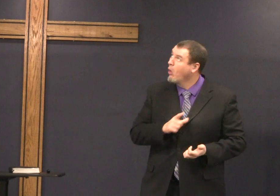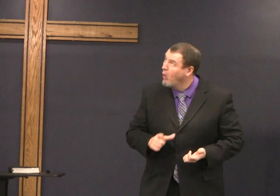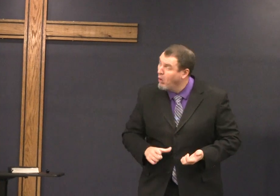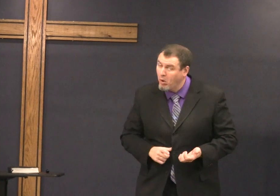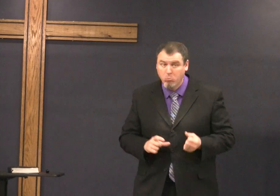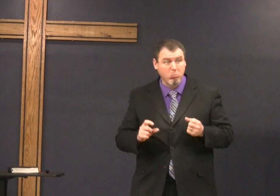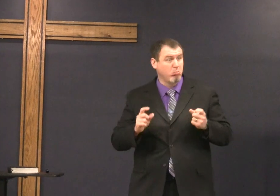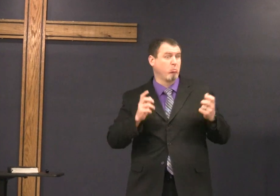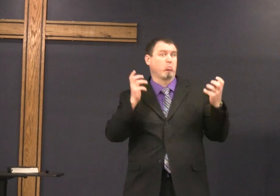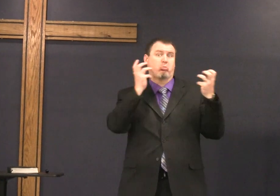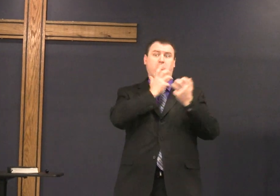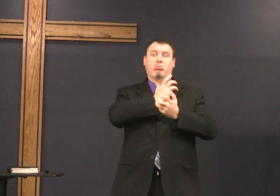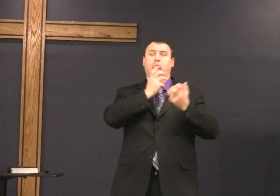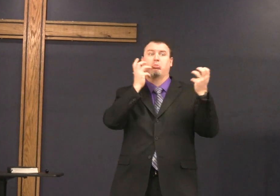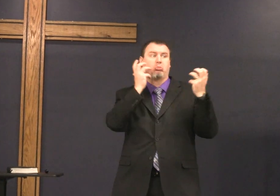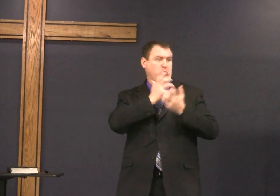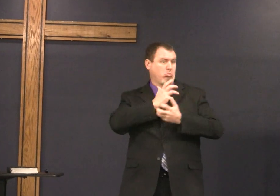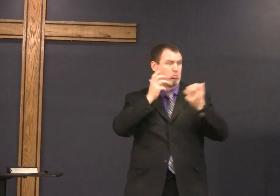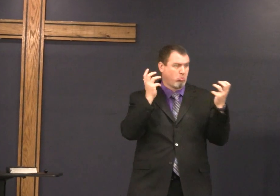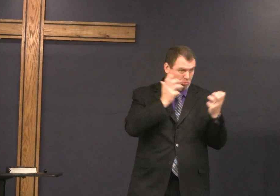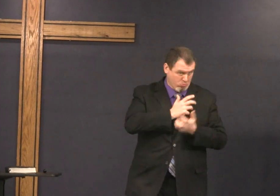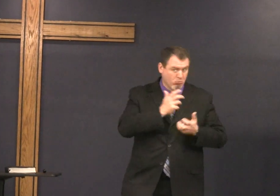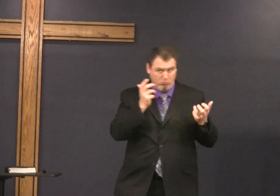God reminded him that he was to get married and